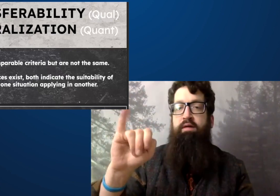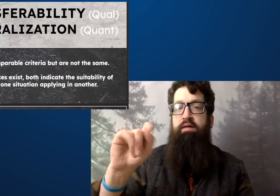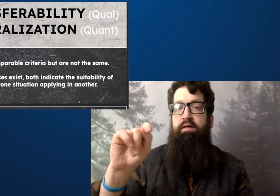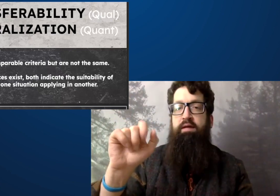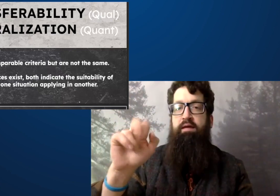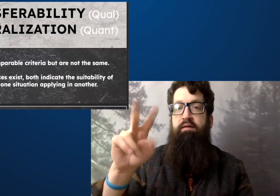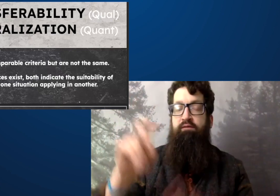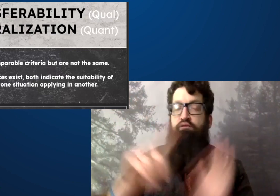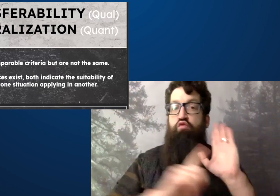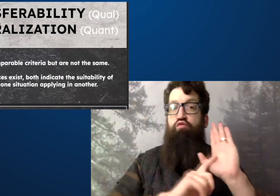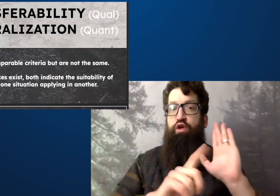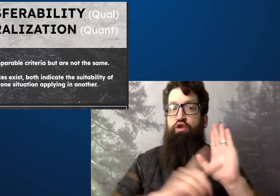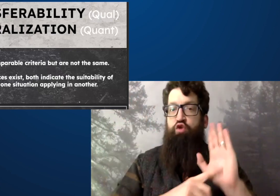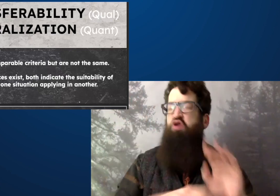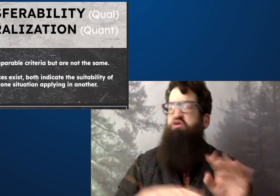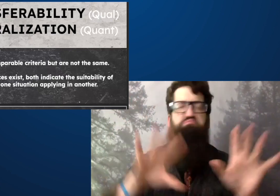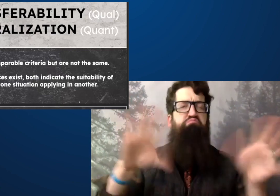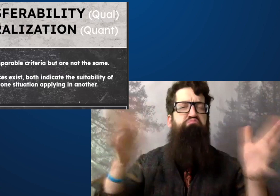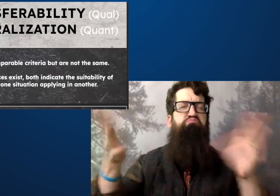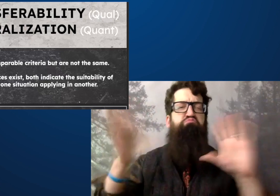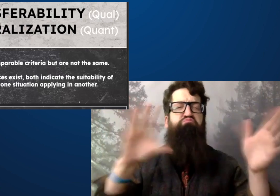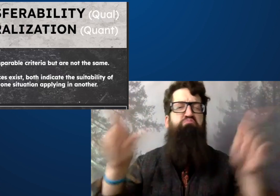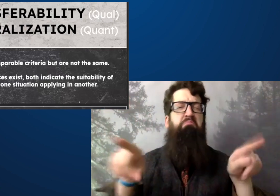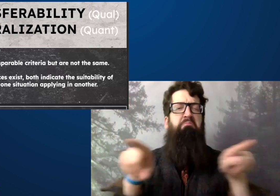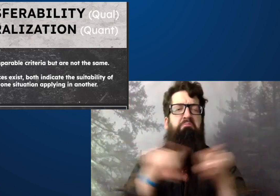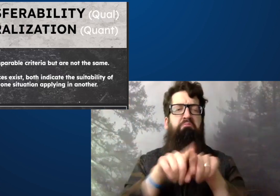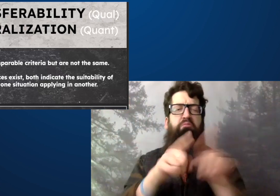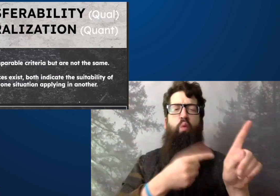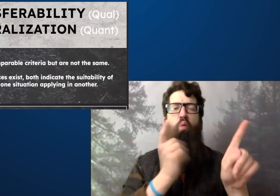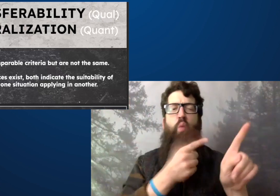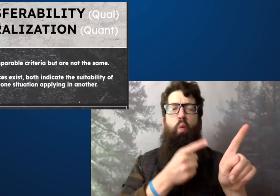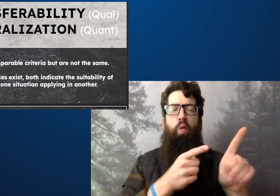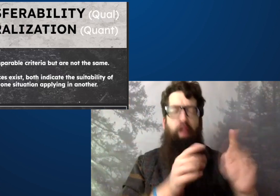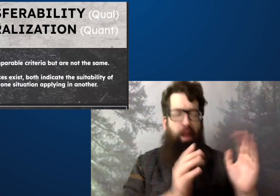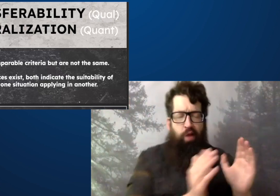in terms of research, that's quantitative research.